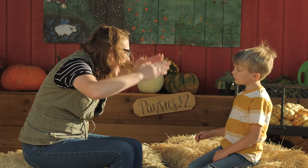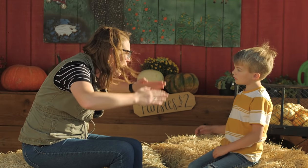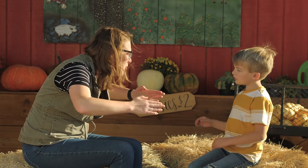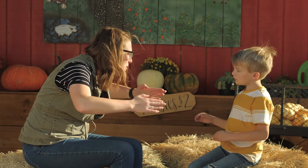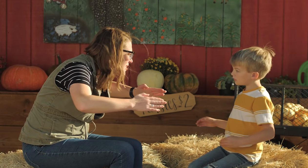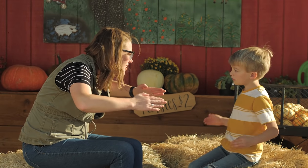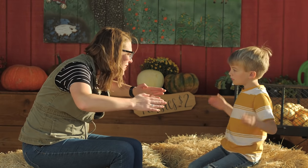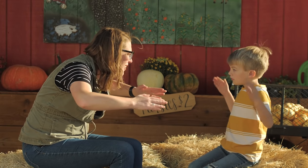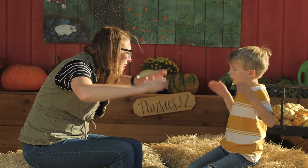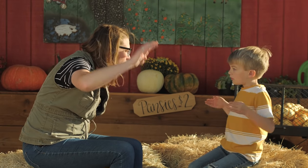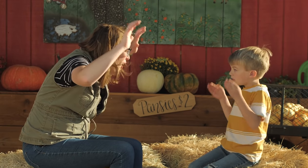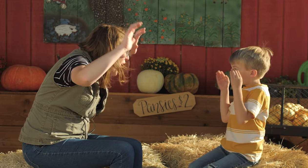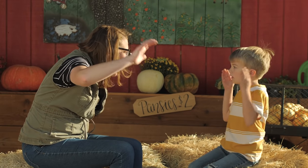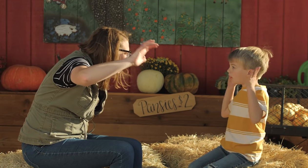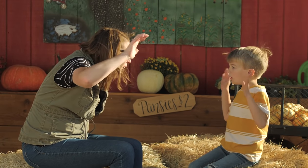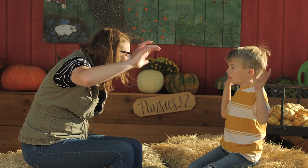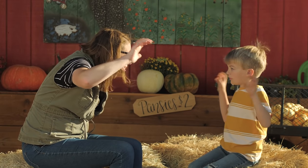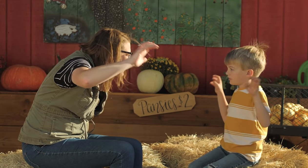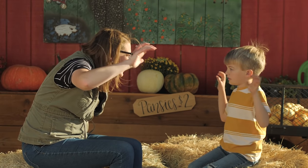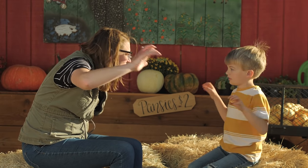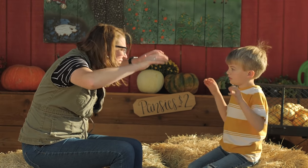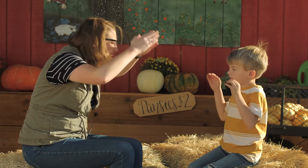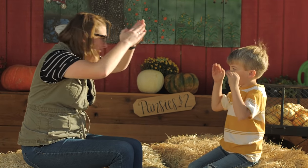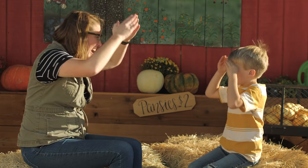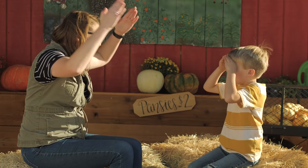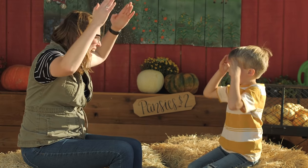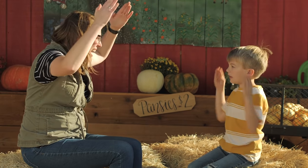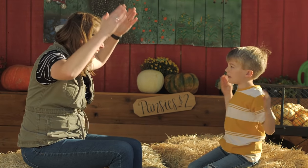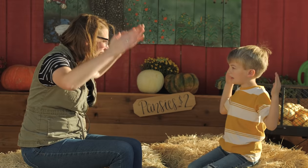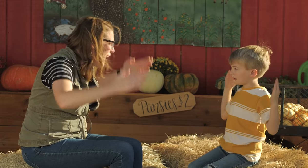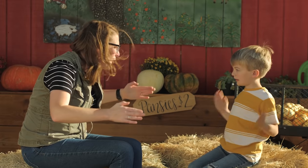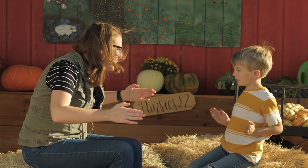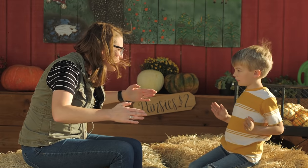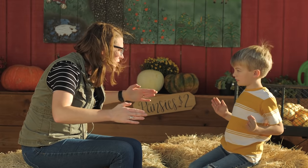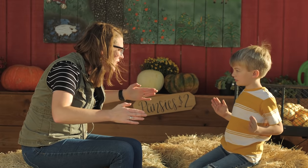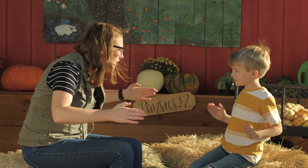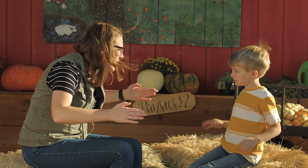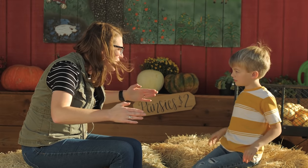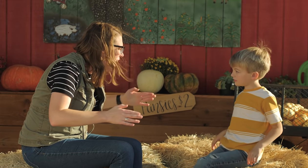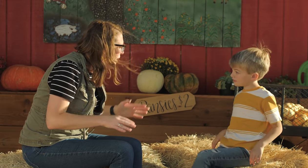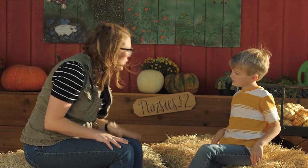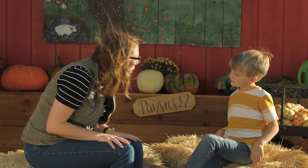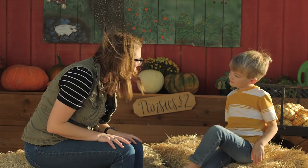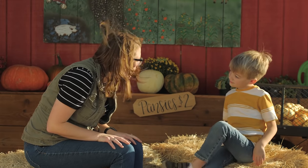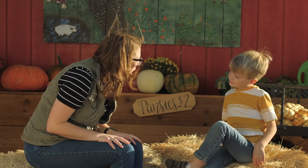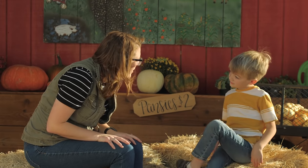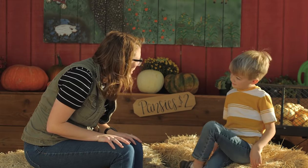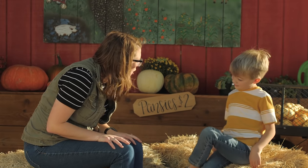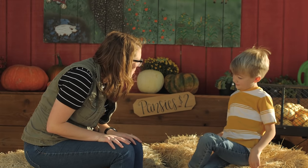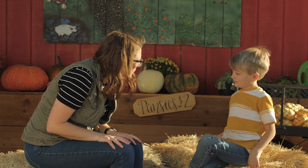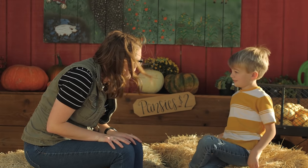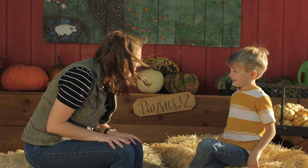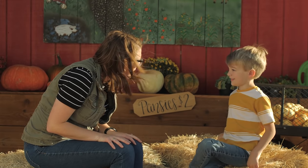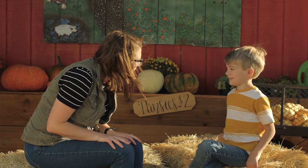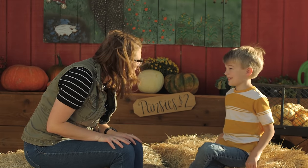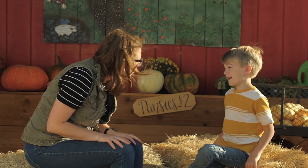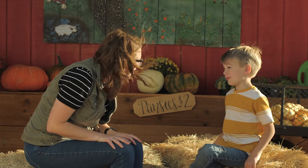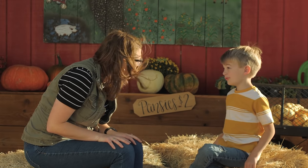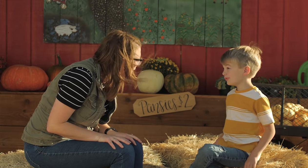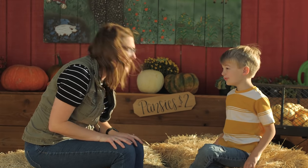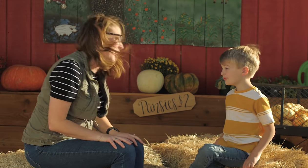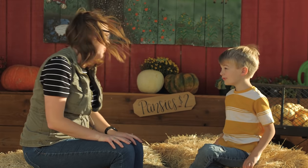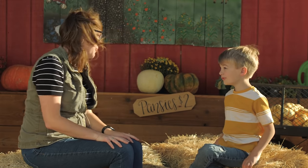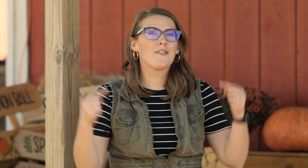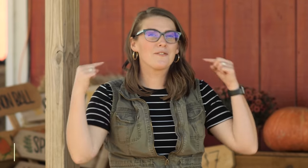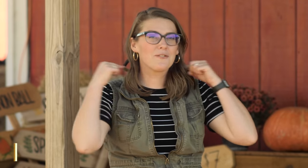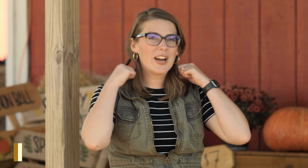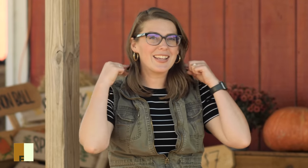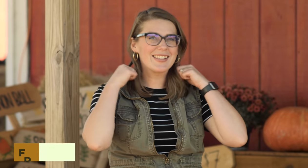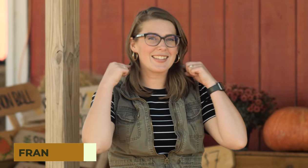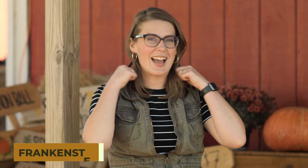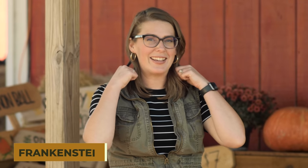house? Haunted house, have you gone to a haunted house before? No no 'Frankenstein,